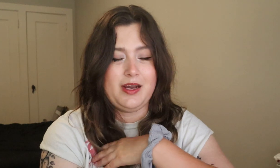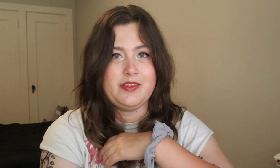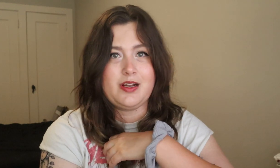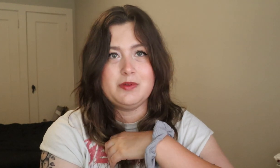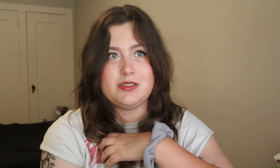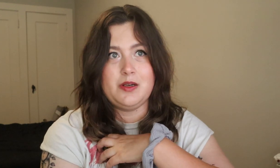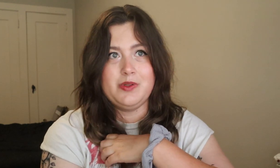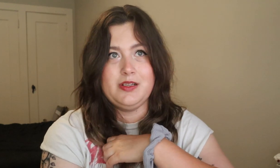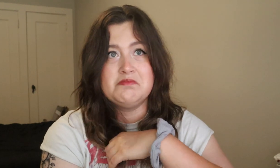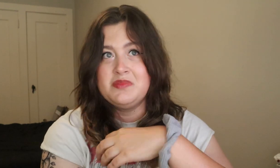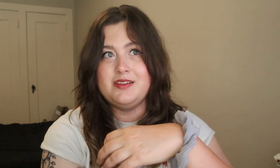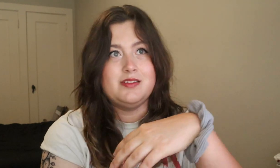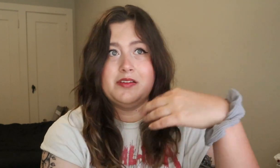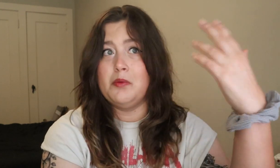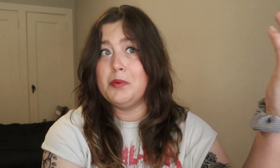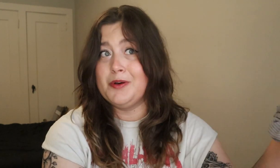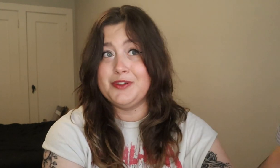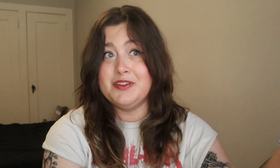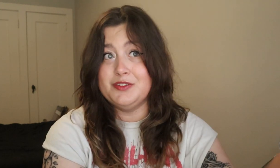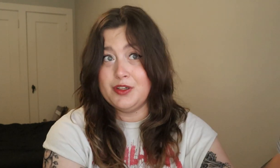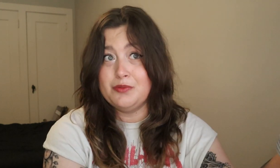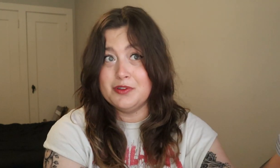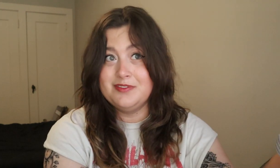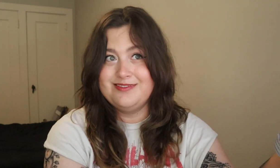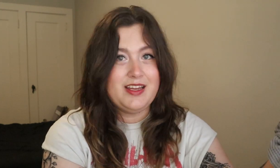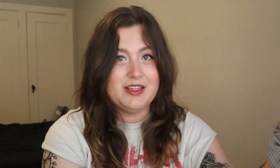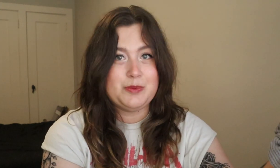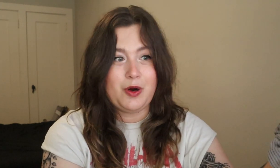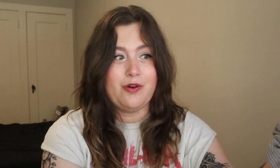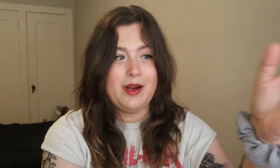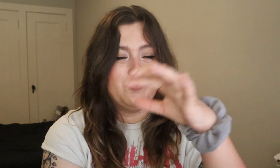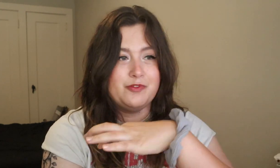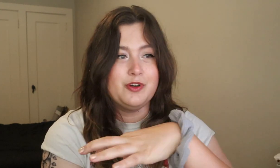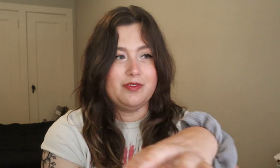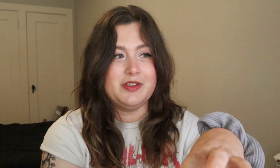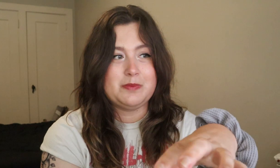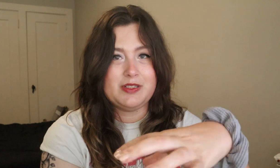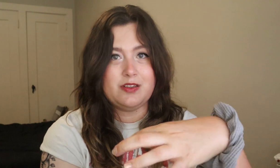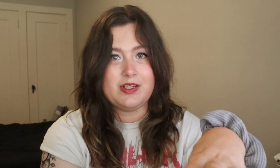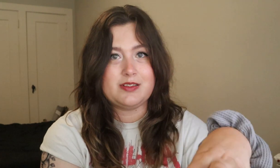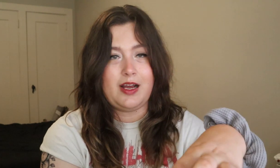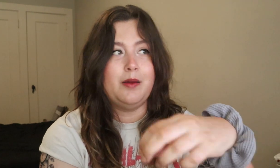I think I was the only disabled person in general in this program for this specific time.